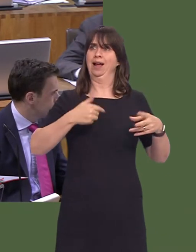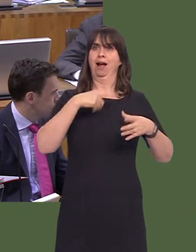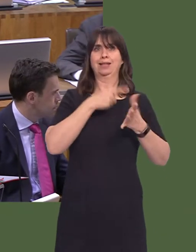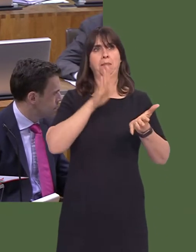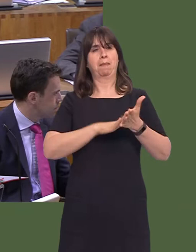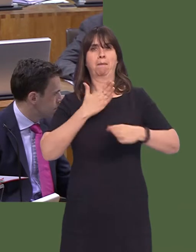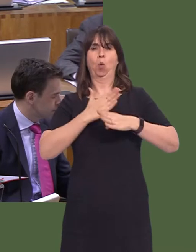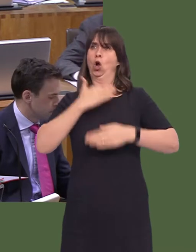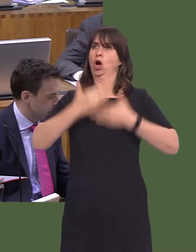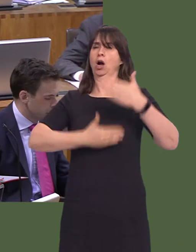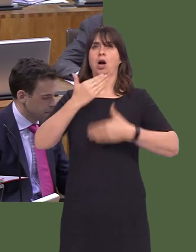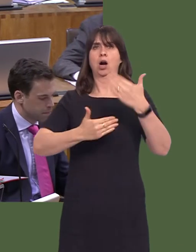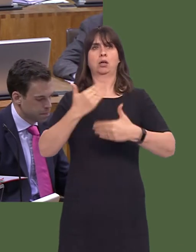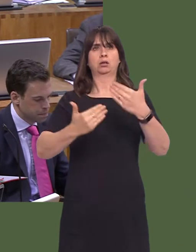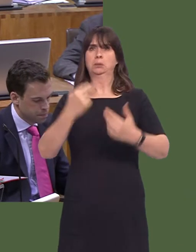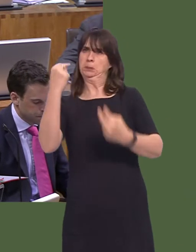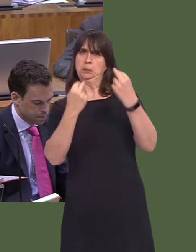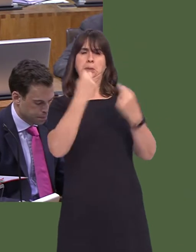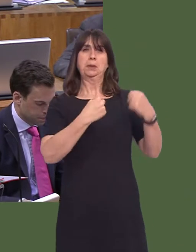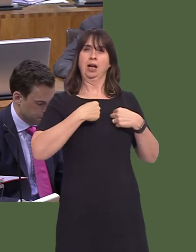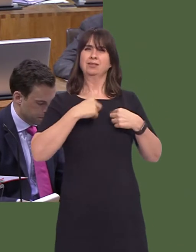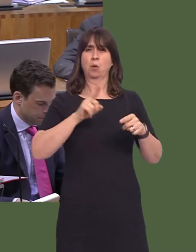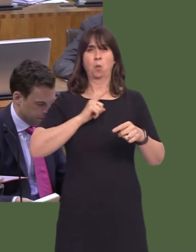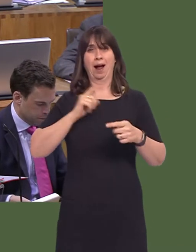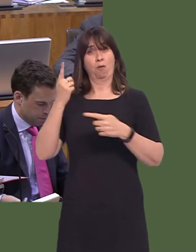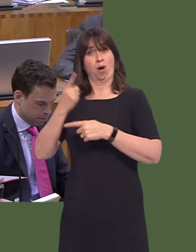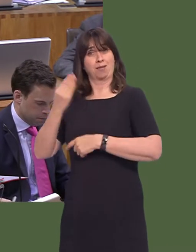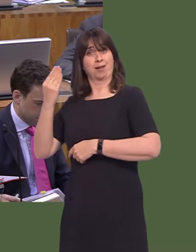because we have proceeded far beyond where we were in 1999, and a sensible debate has